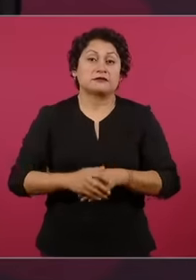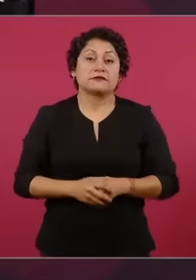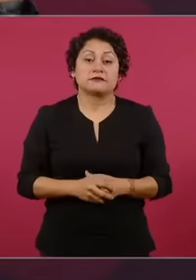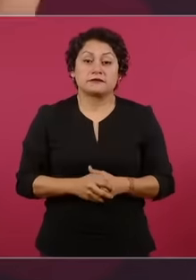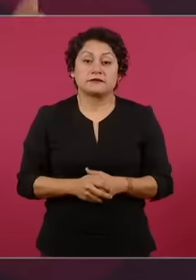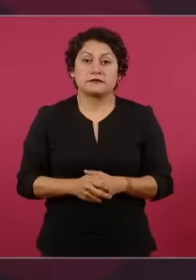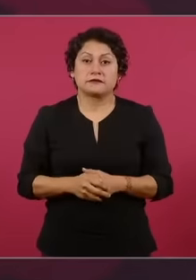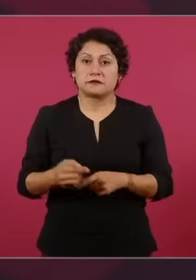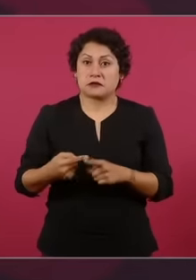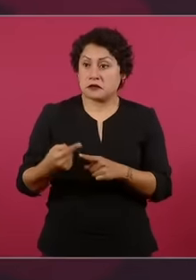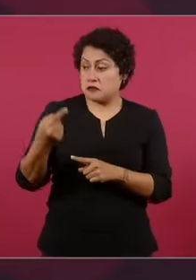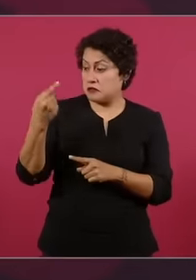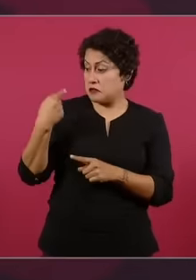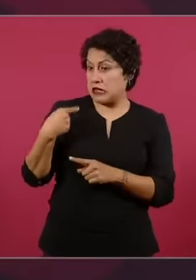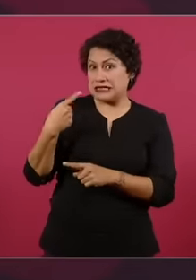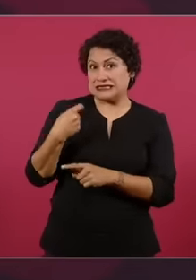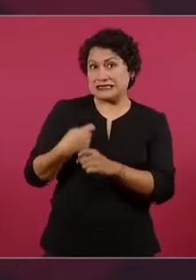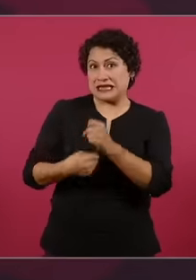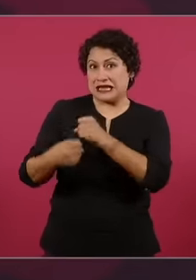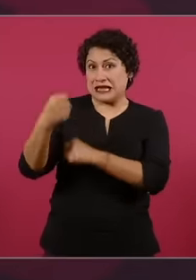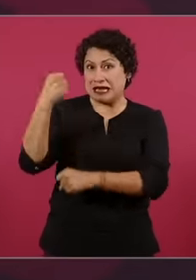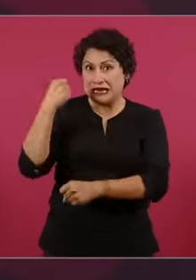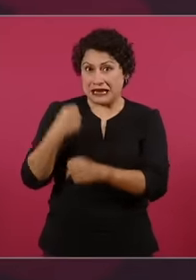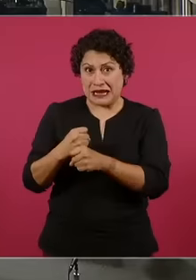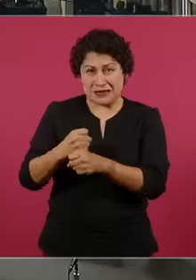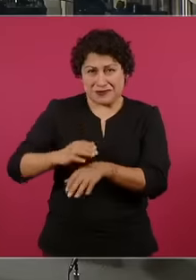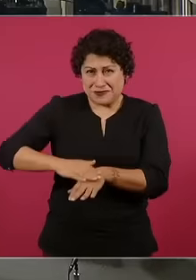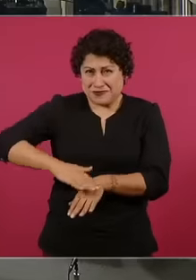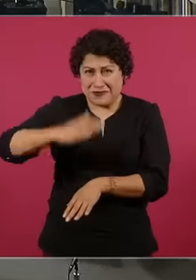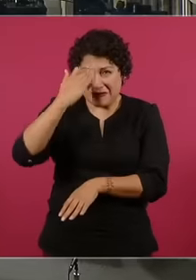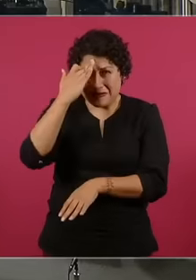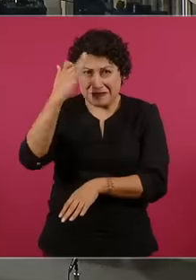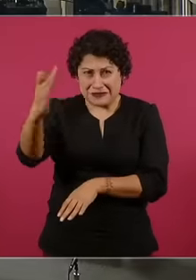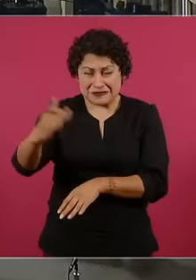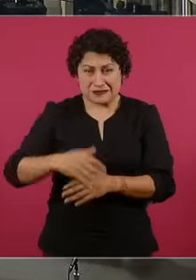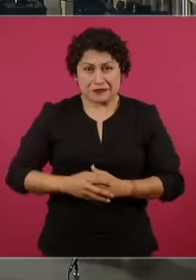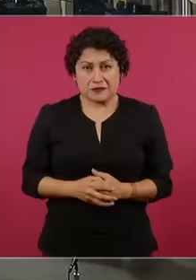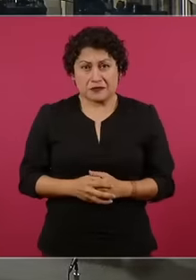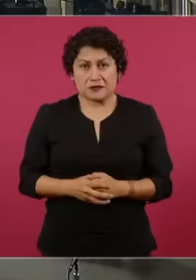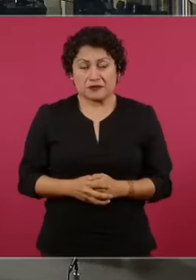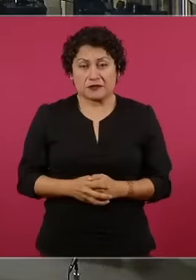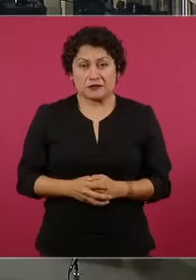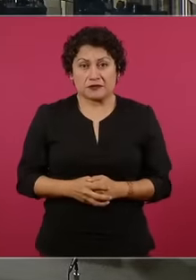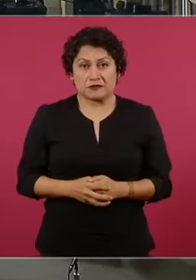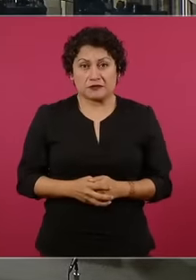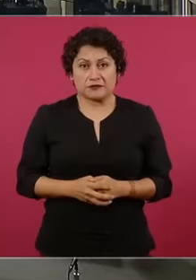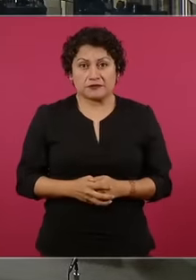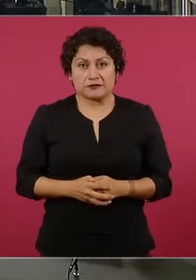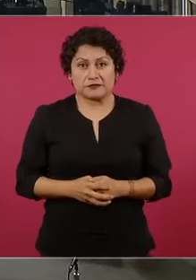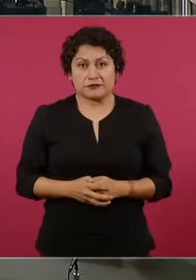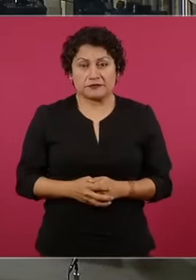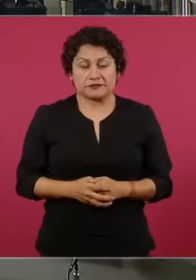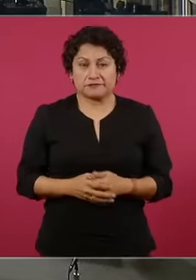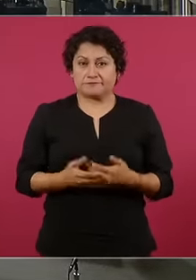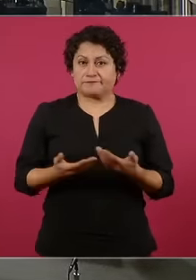century and this